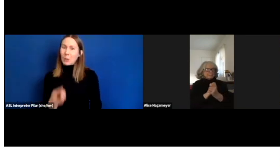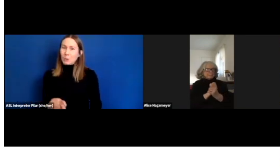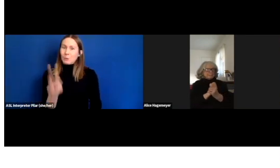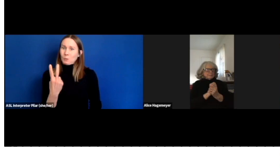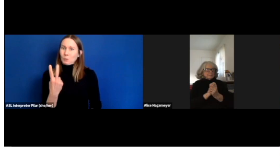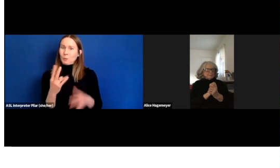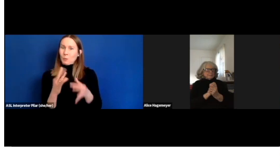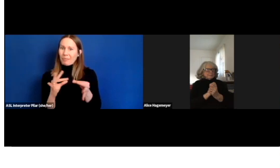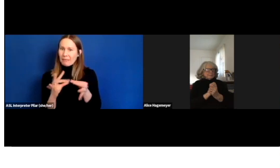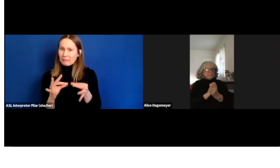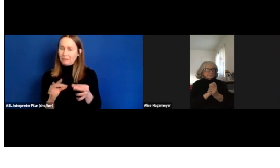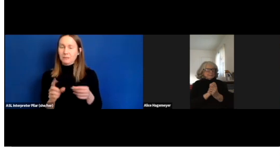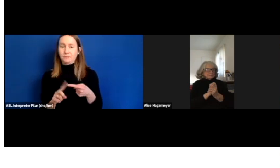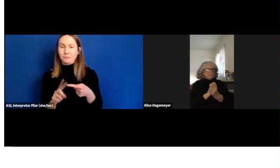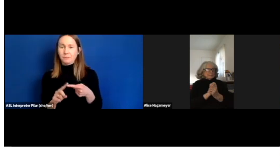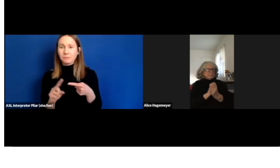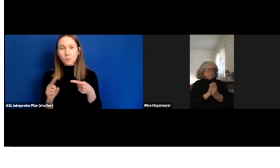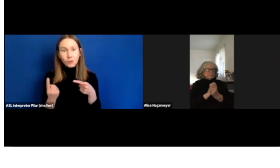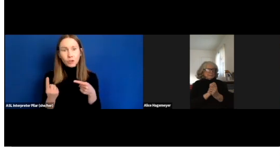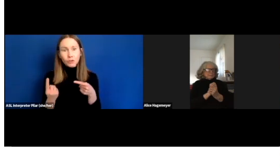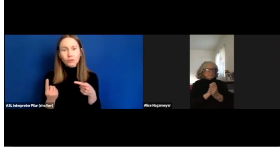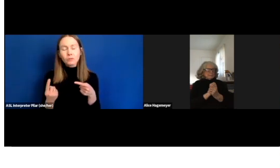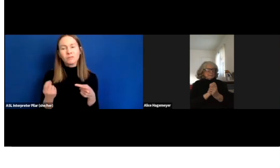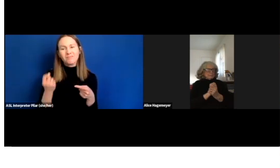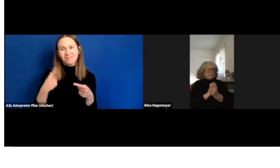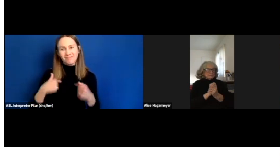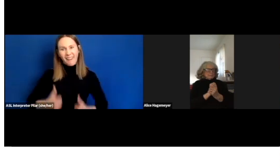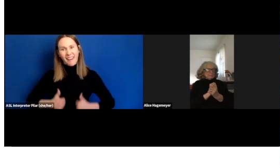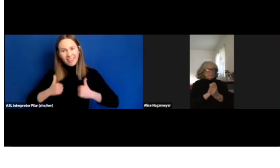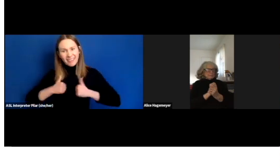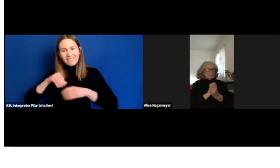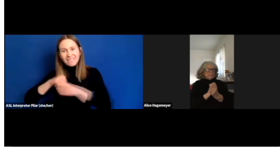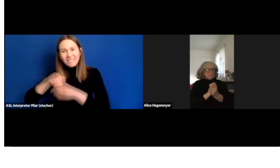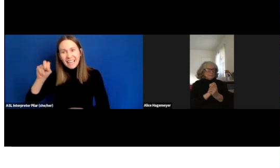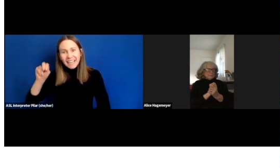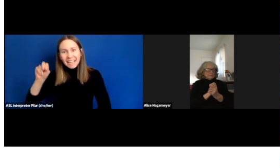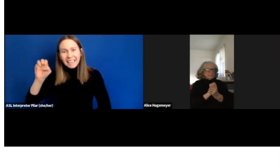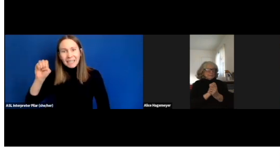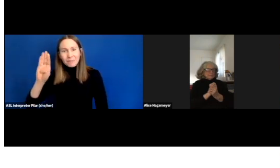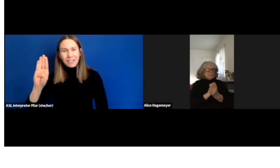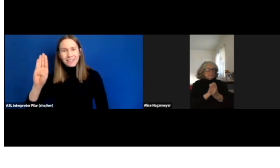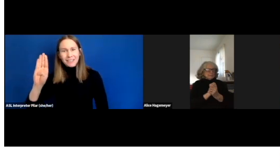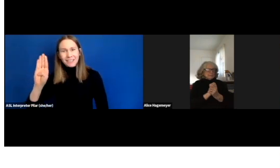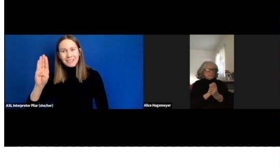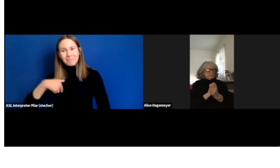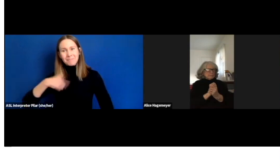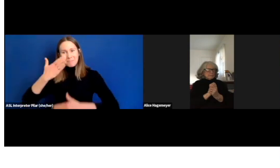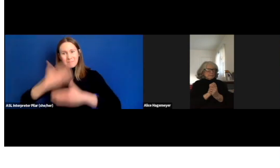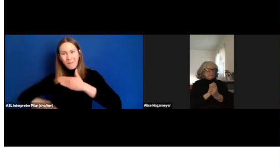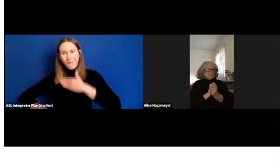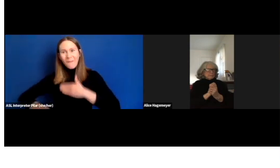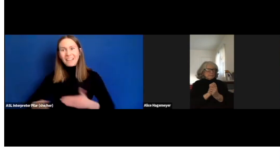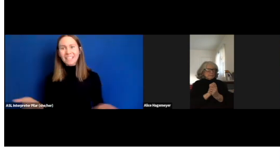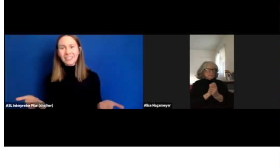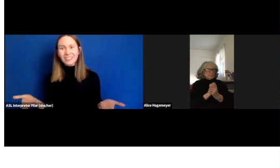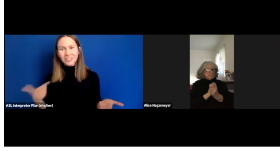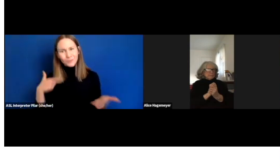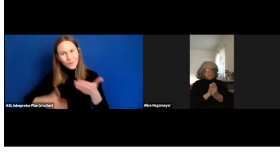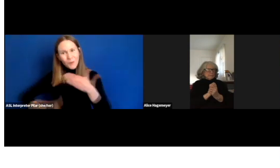First, I live in Nebraska, I was born here, I grew up here.